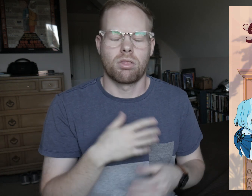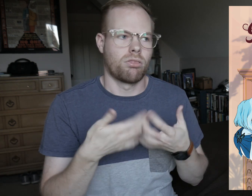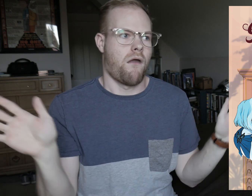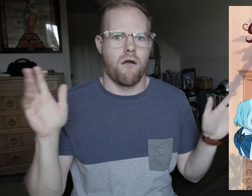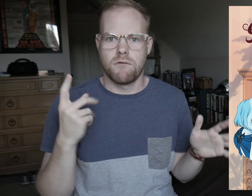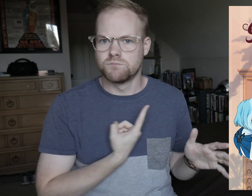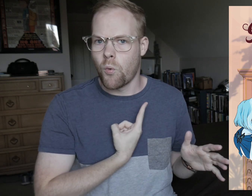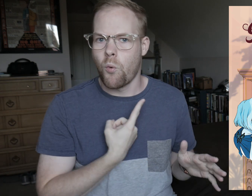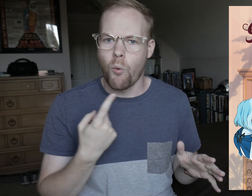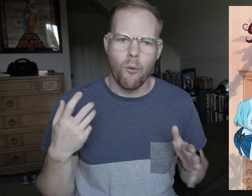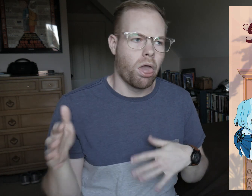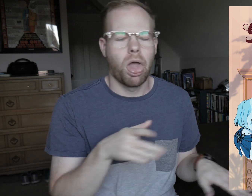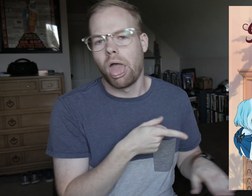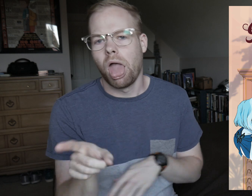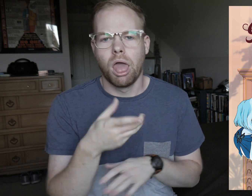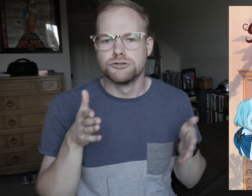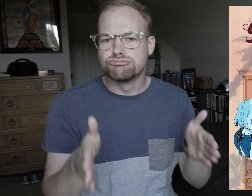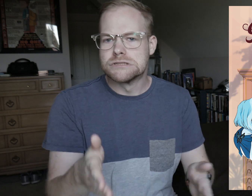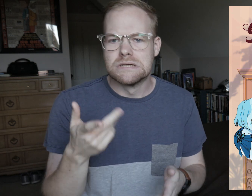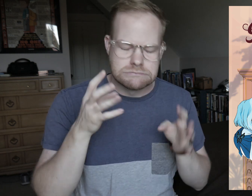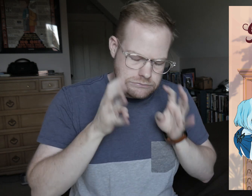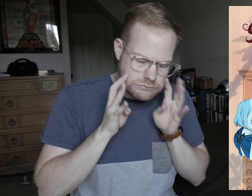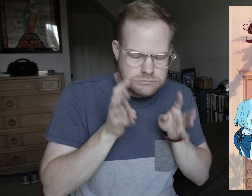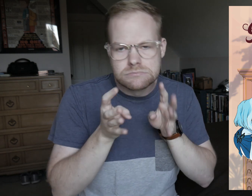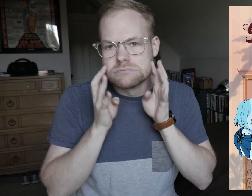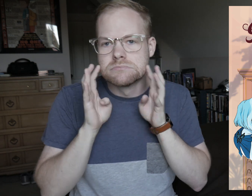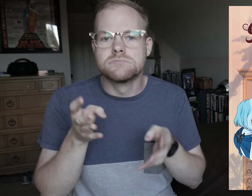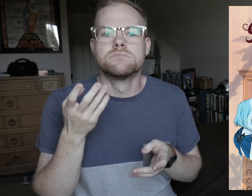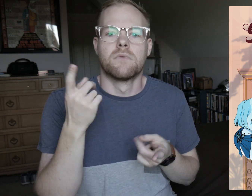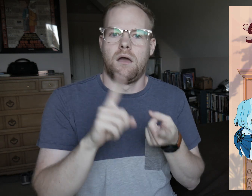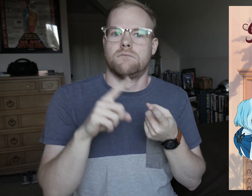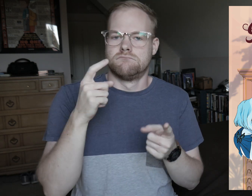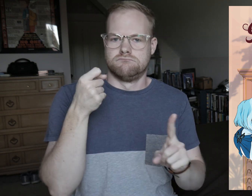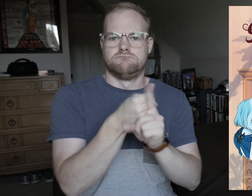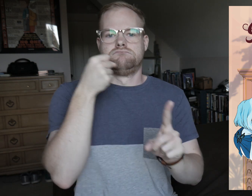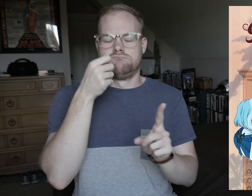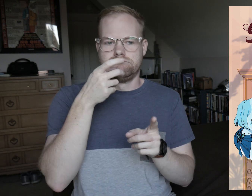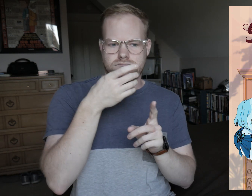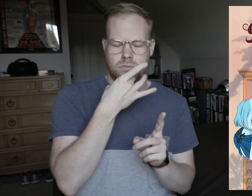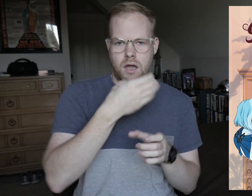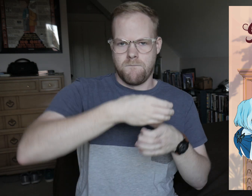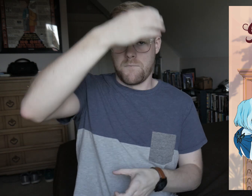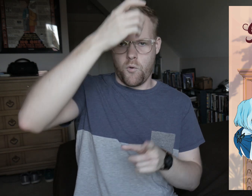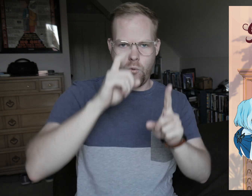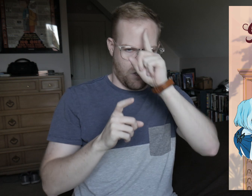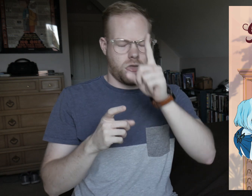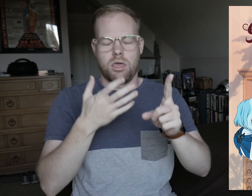Lost and alone, she's wandering the streets sobbing her heart out when she runs into a light pole